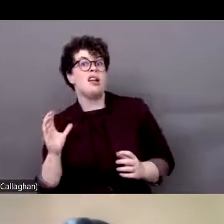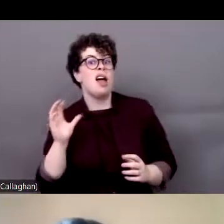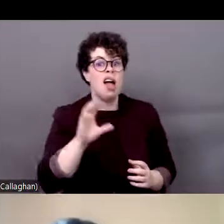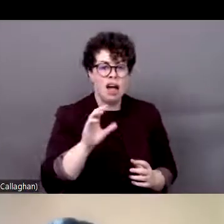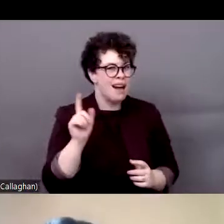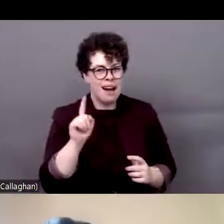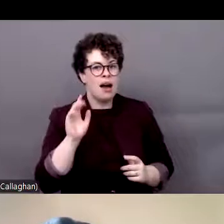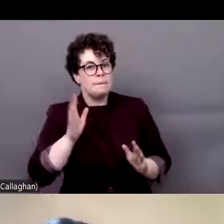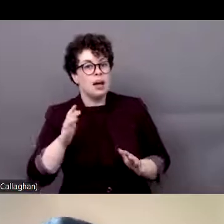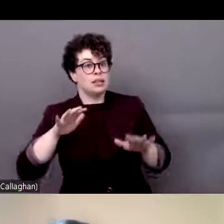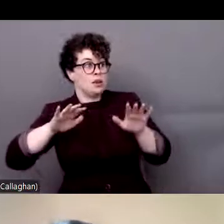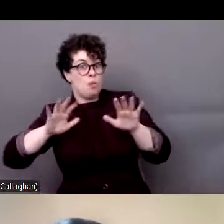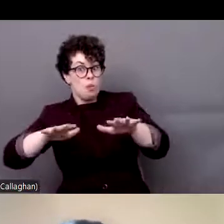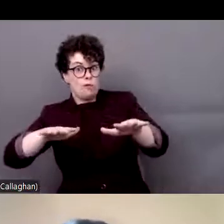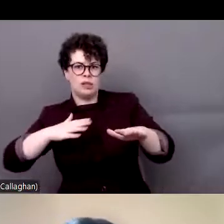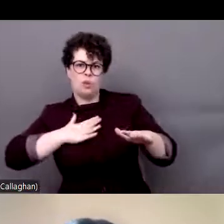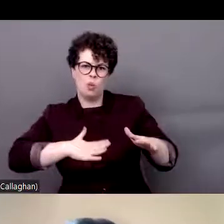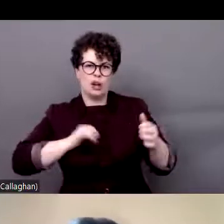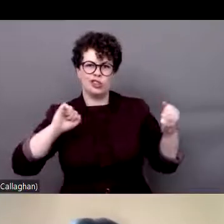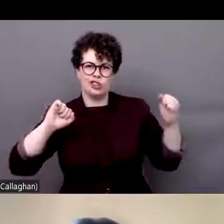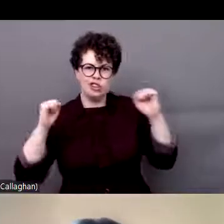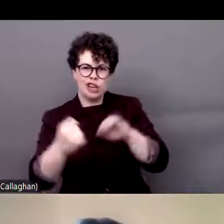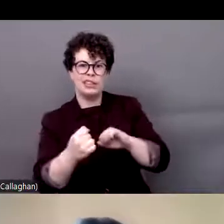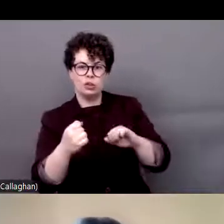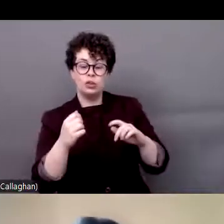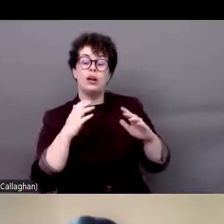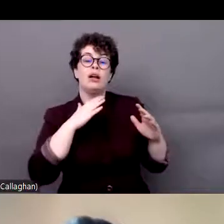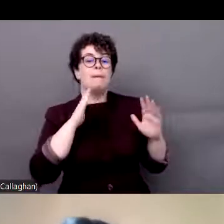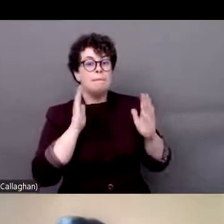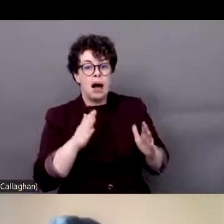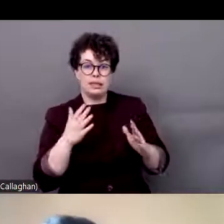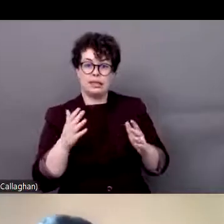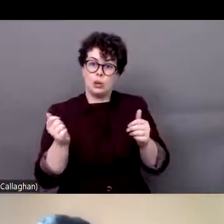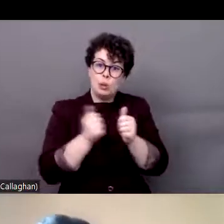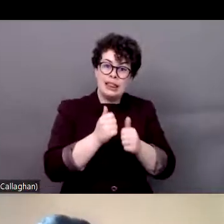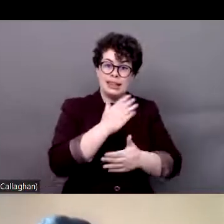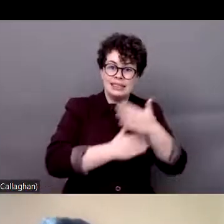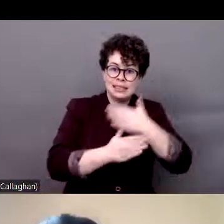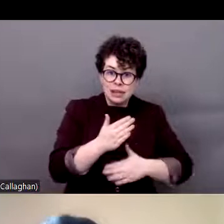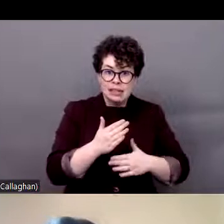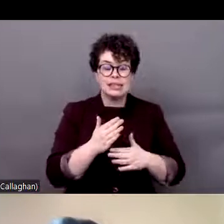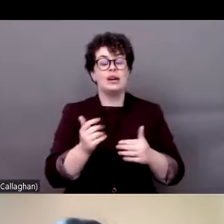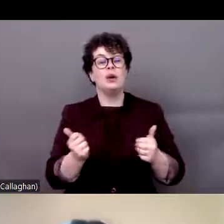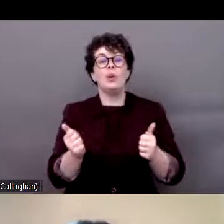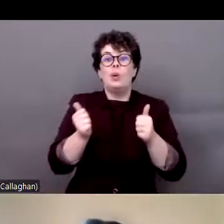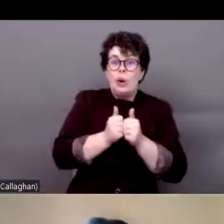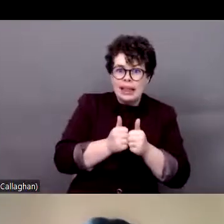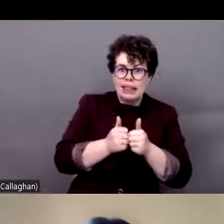the movements for social justice, they need to go through persons with disabilities and they need to